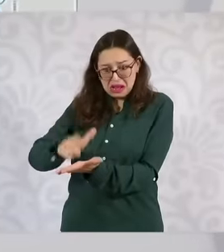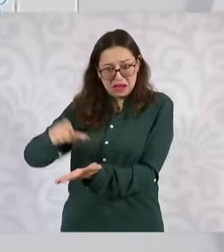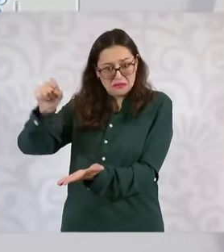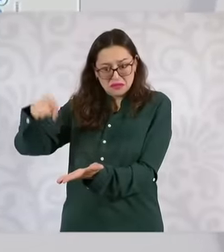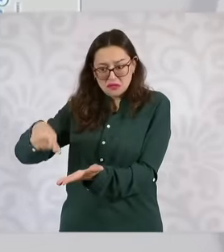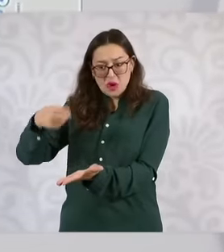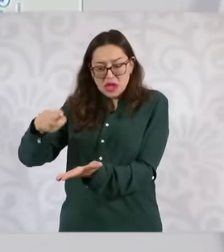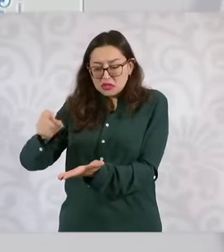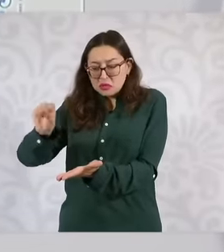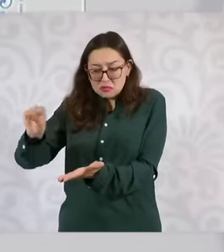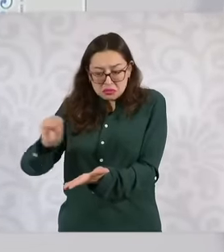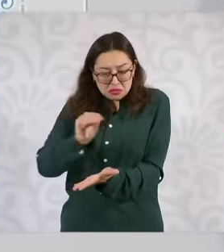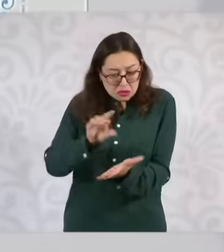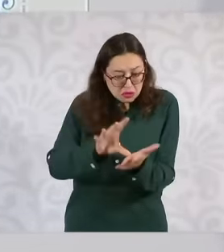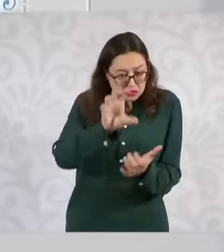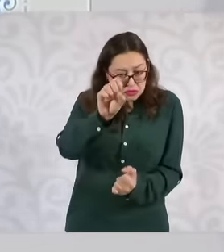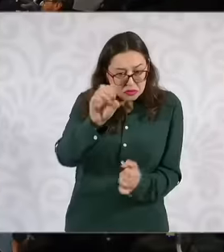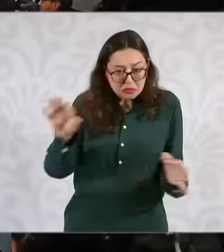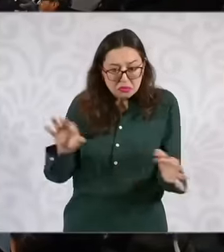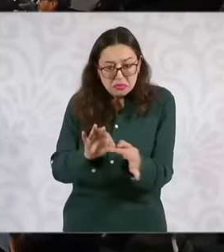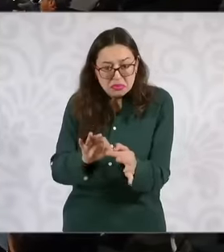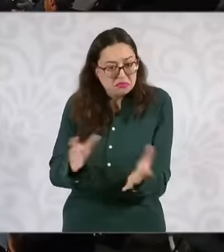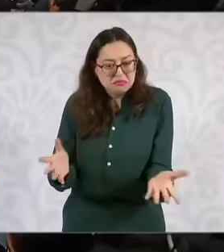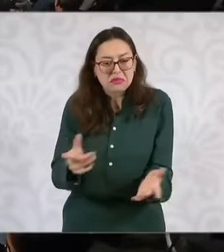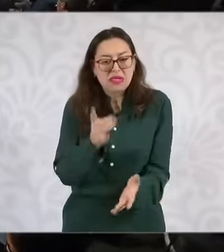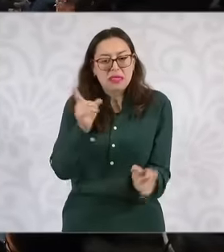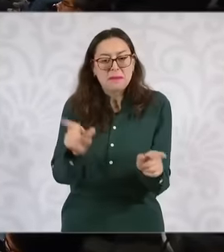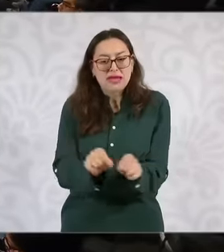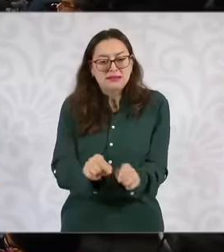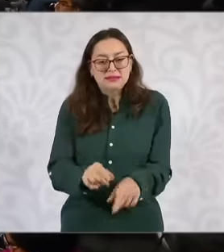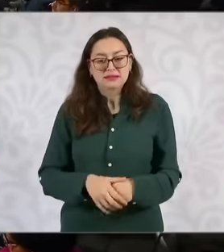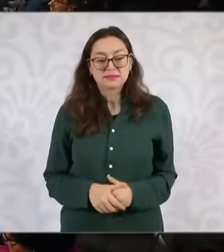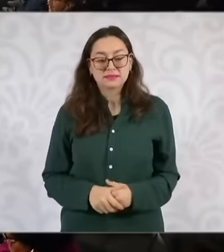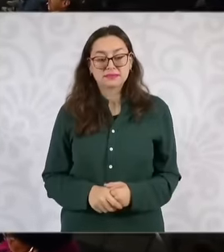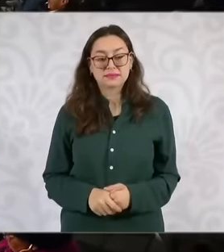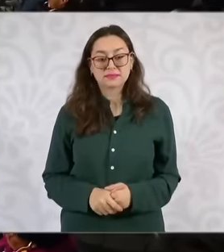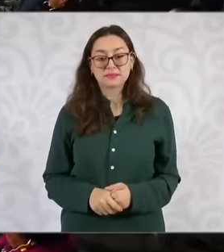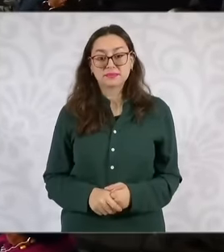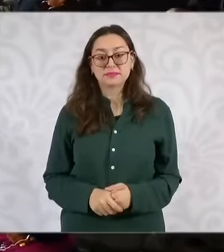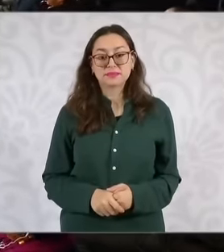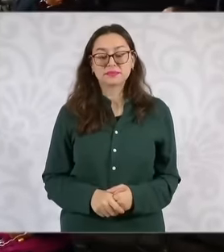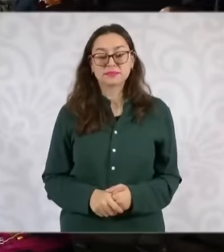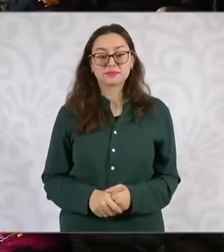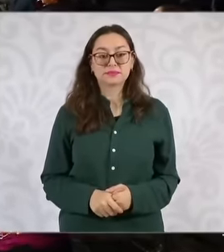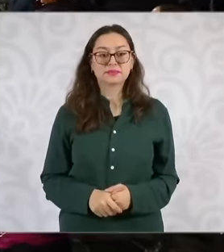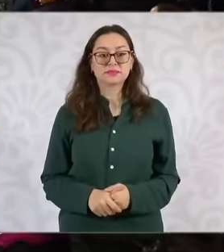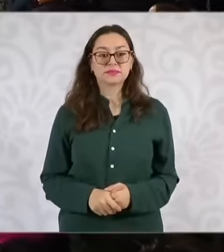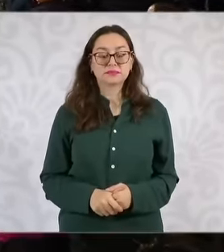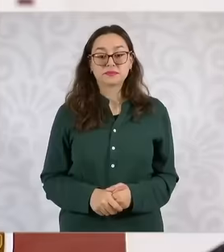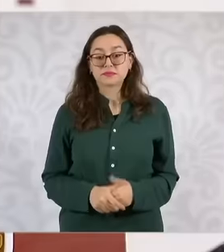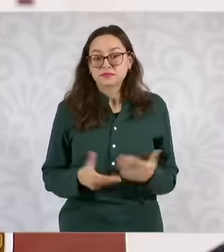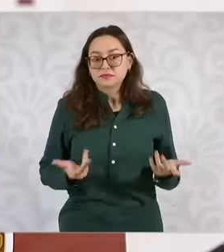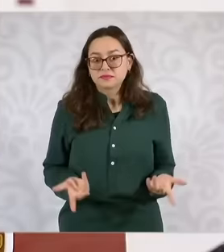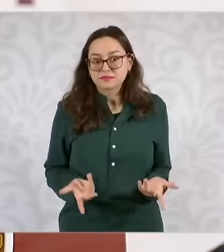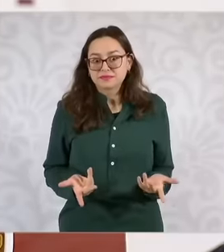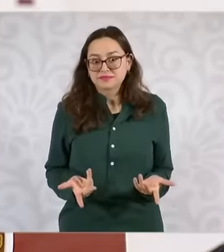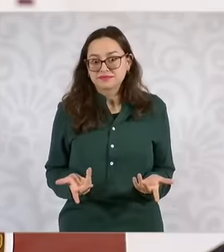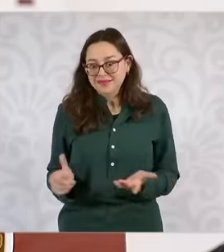the Constitution finally president. Well, what is already in the law to pass it to the constitution